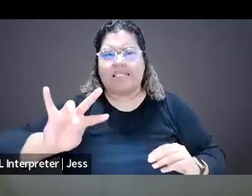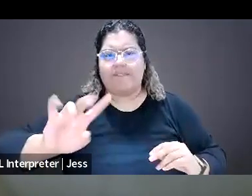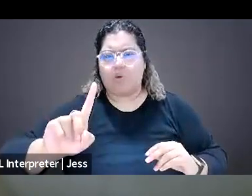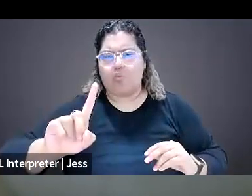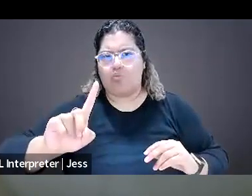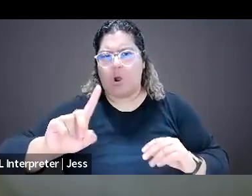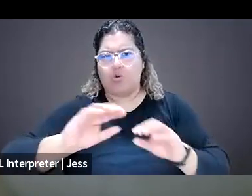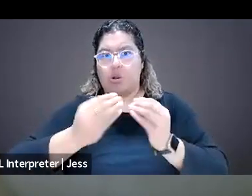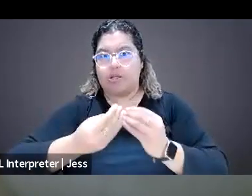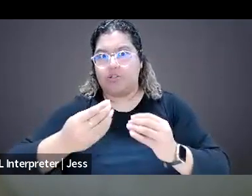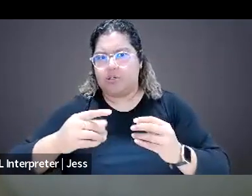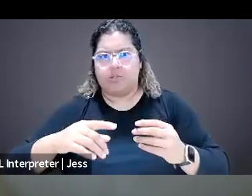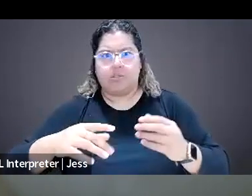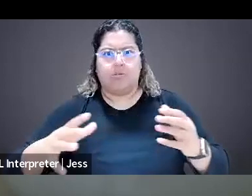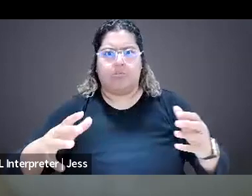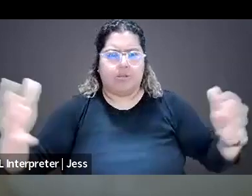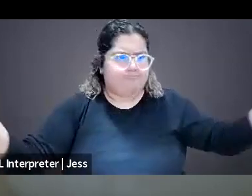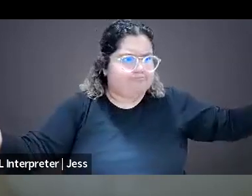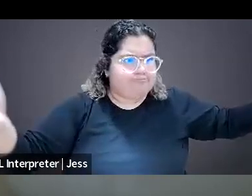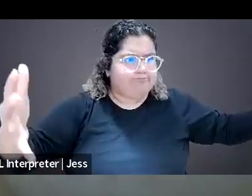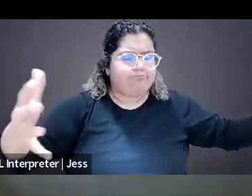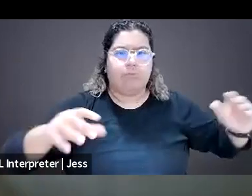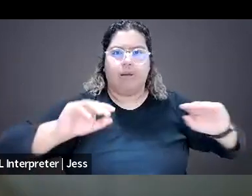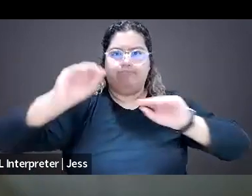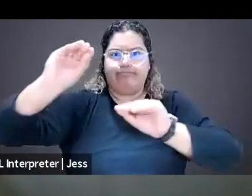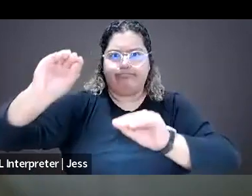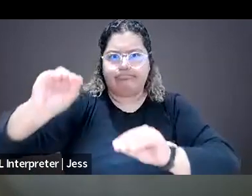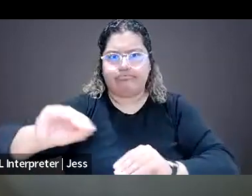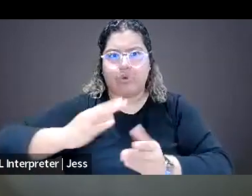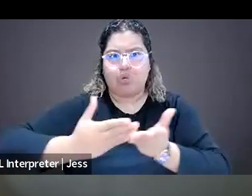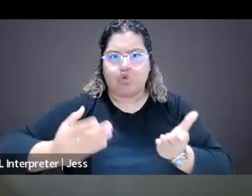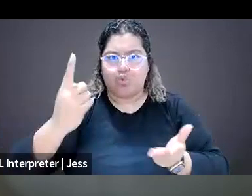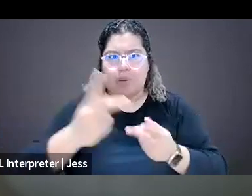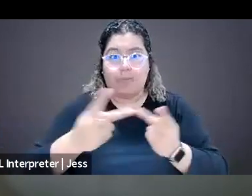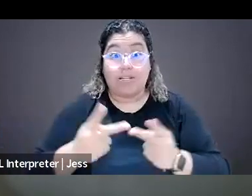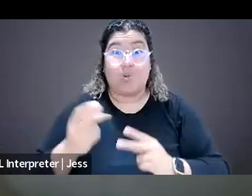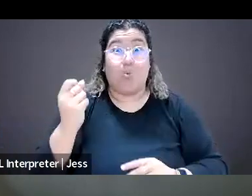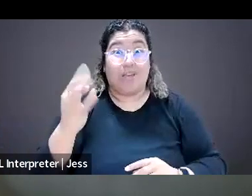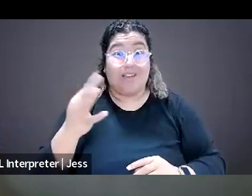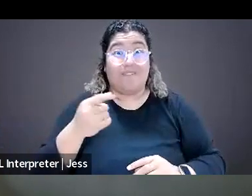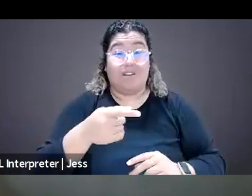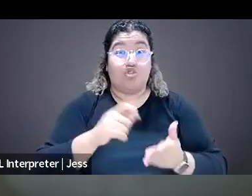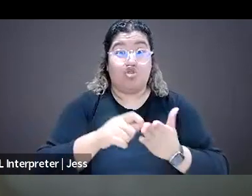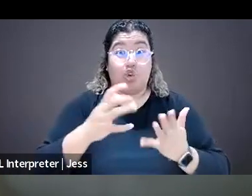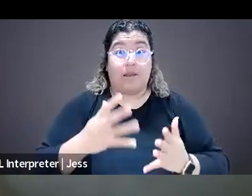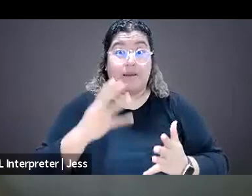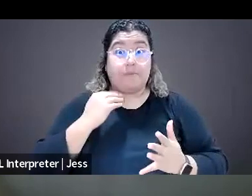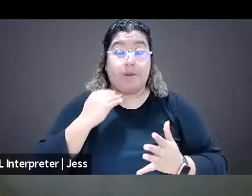together to put their resources in one place so that when a journalist is being attacked you don't have to scour the internet,